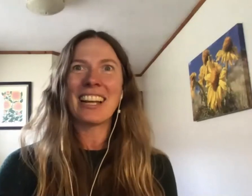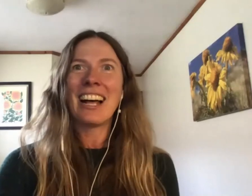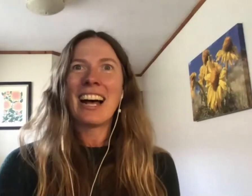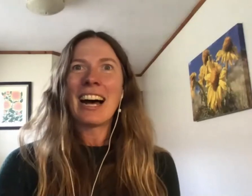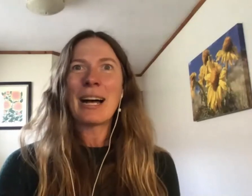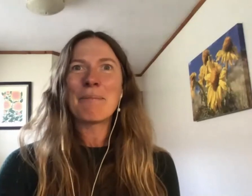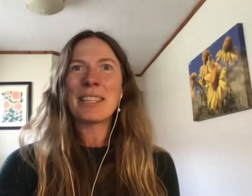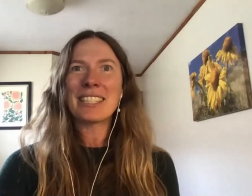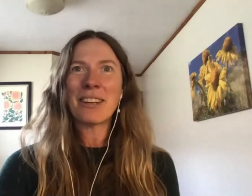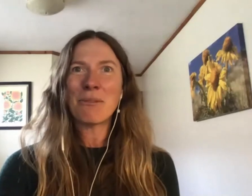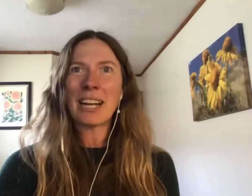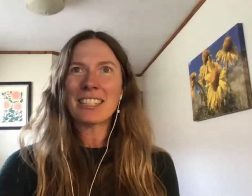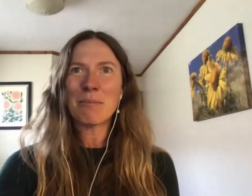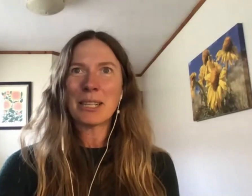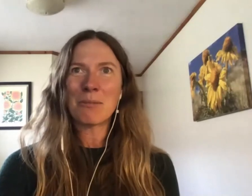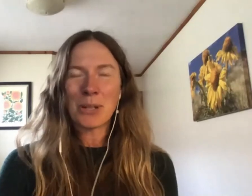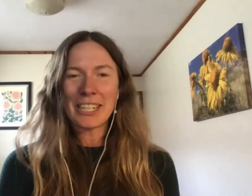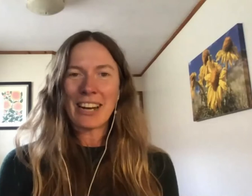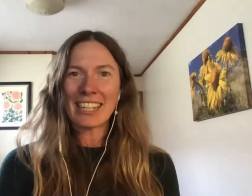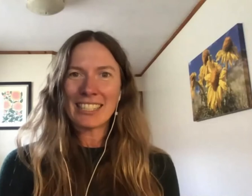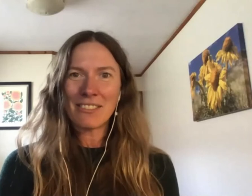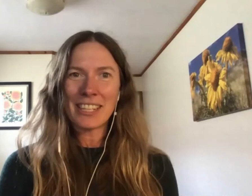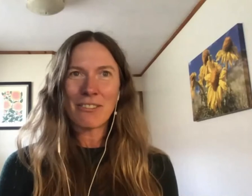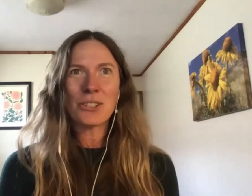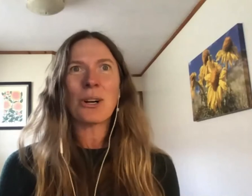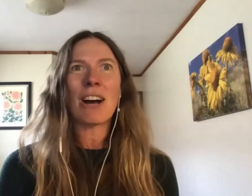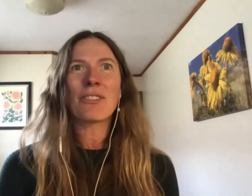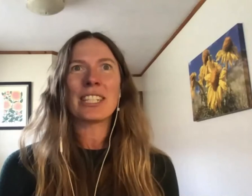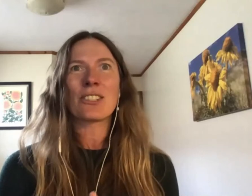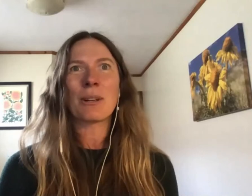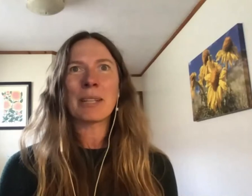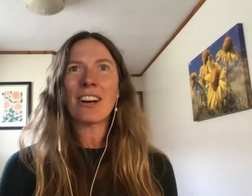This event will actually be a little more interactive than our virtual offerings normally are,